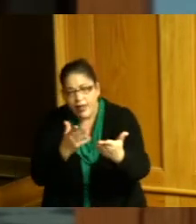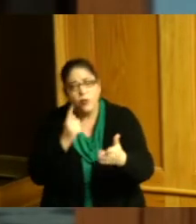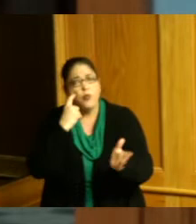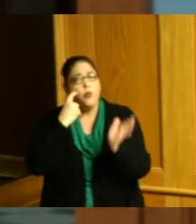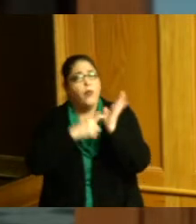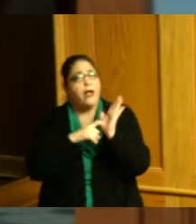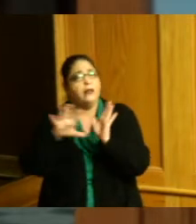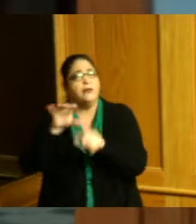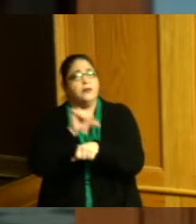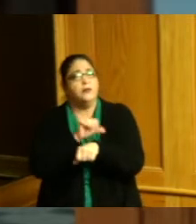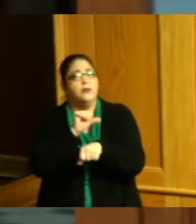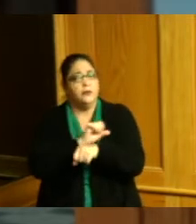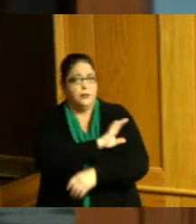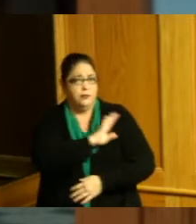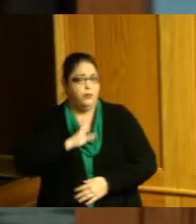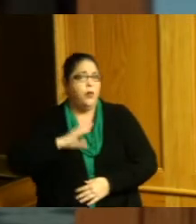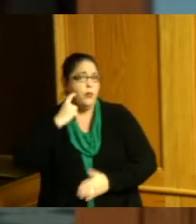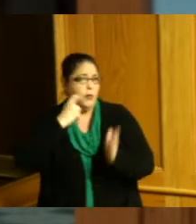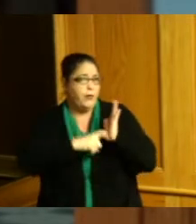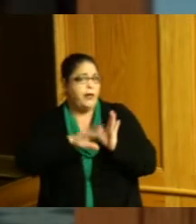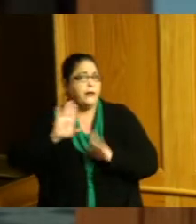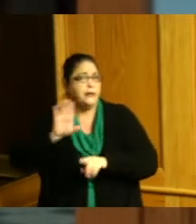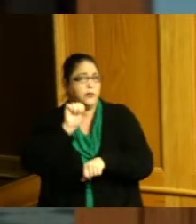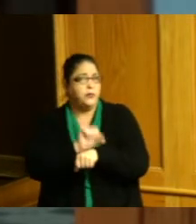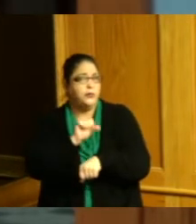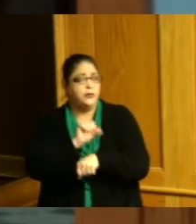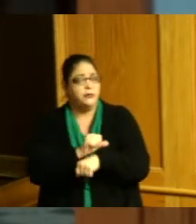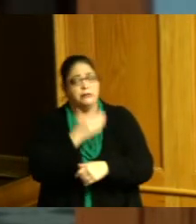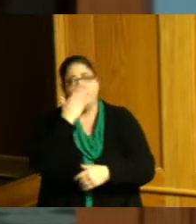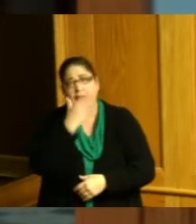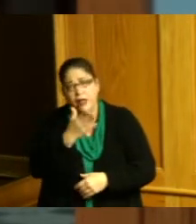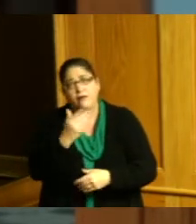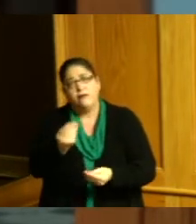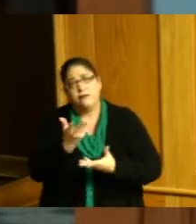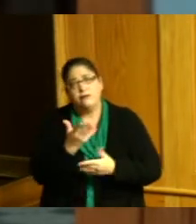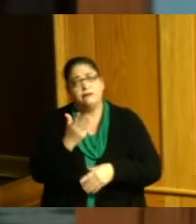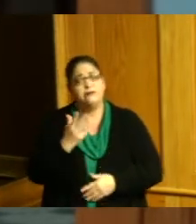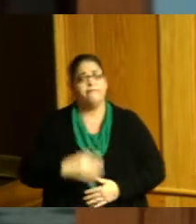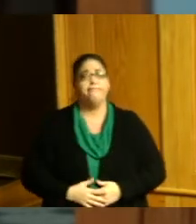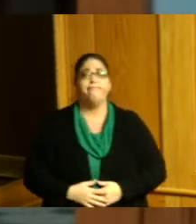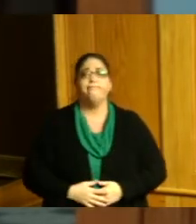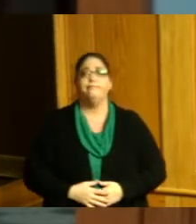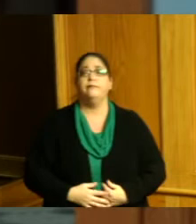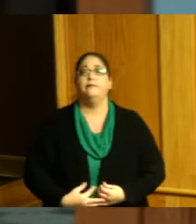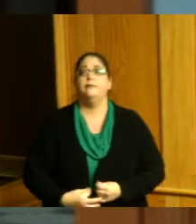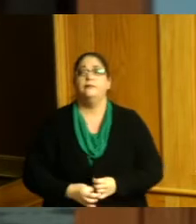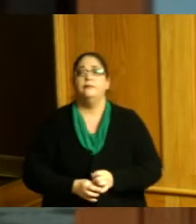the board will thank you his family and everything so the first item we have is a